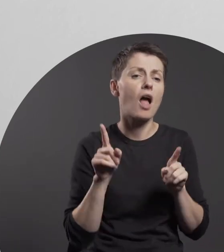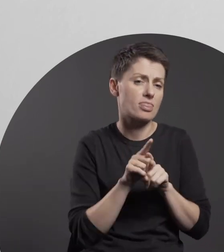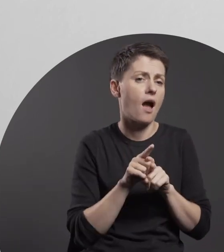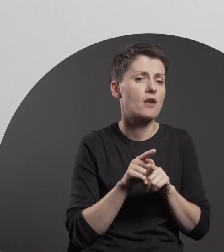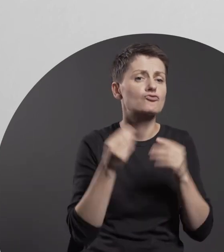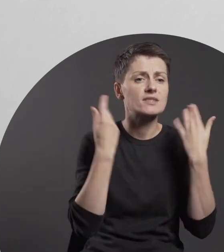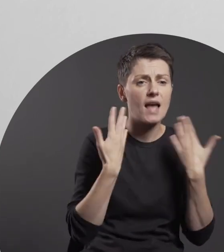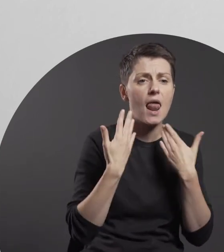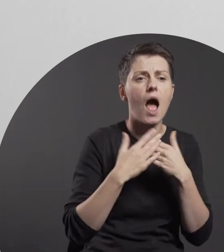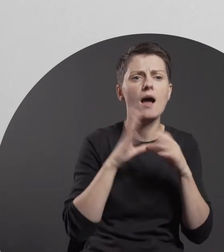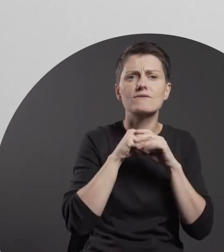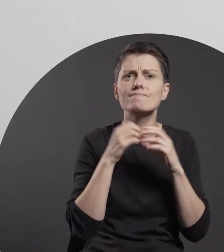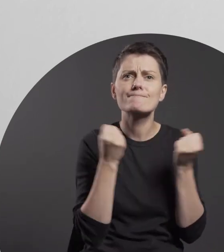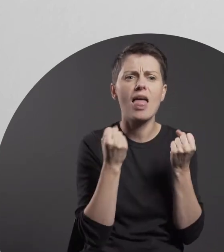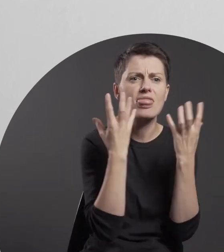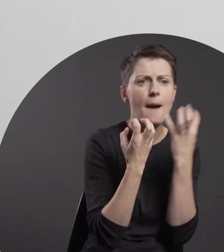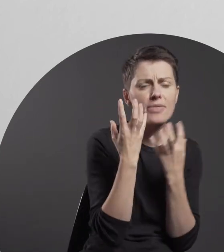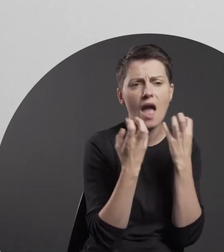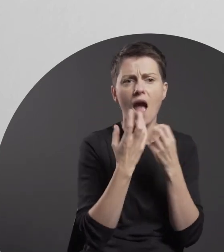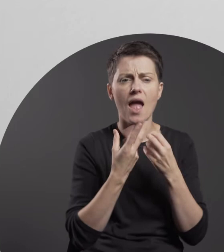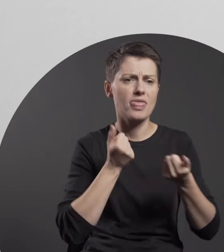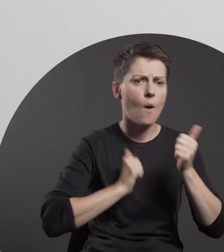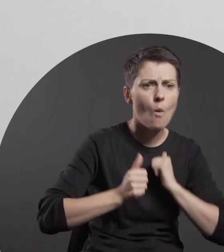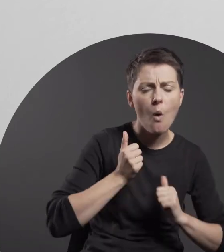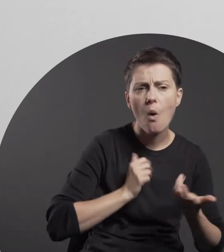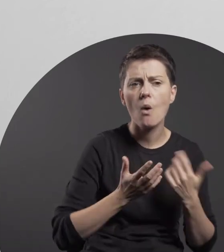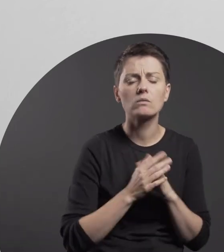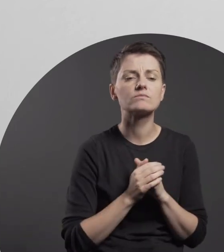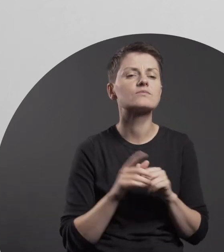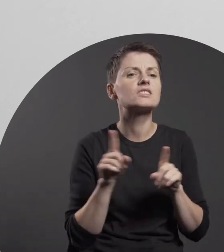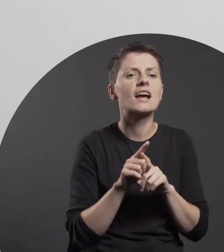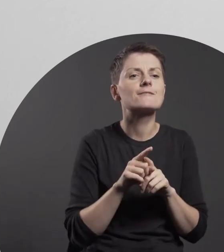each modality brimming with tension, anxiety, and understatement.